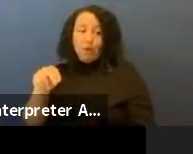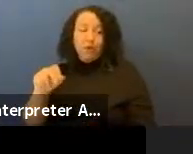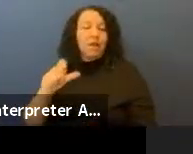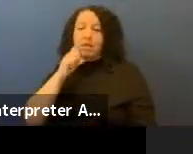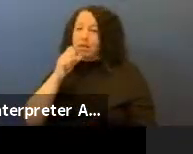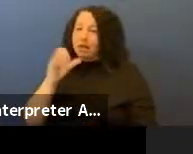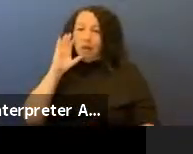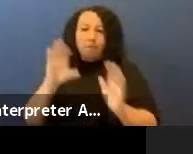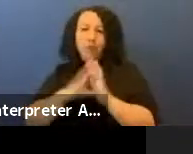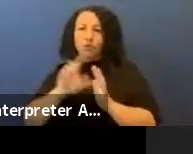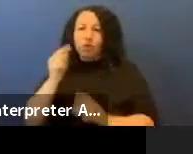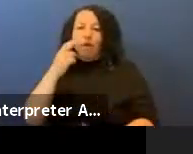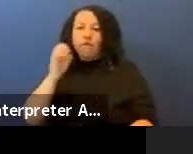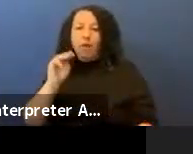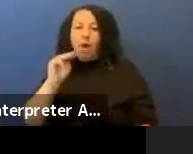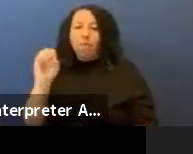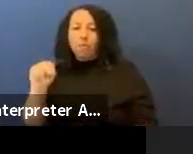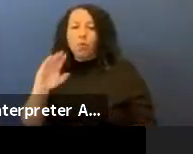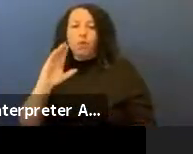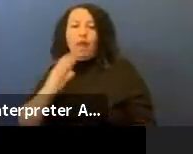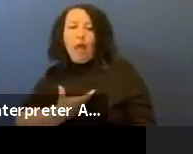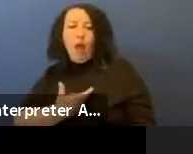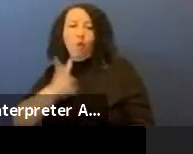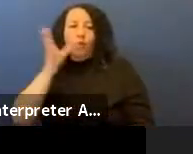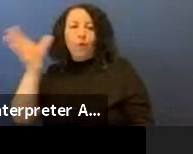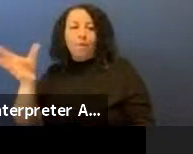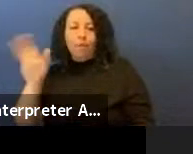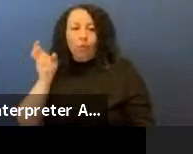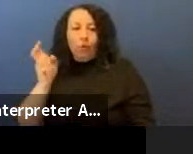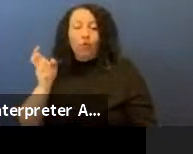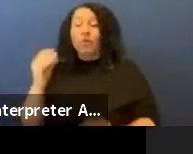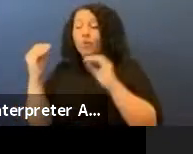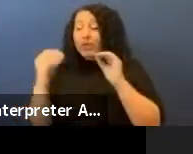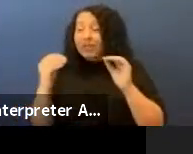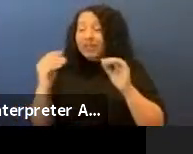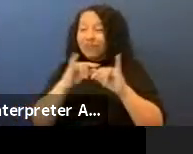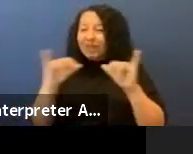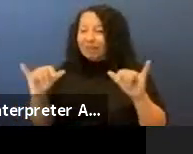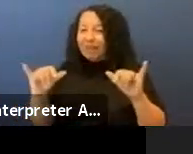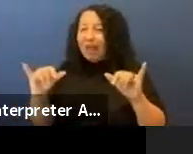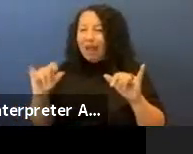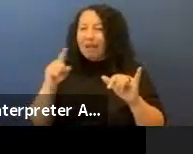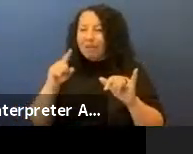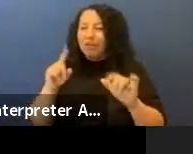So she was teaching us at the same time that she was being performative, if you will.